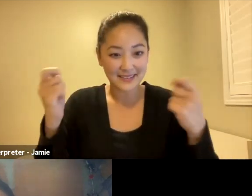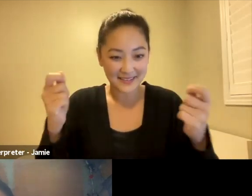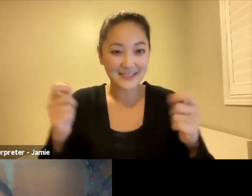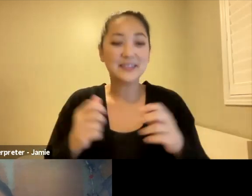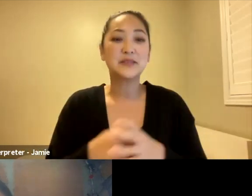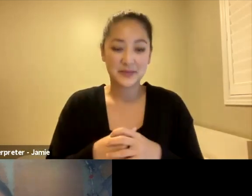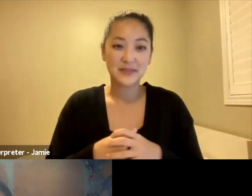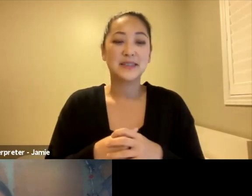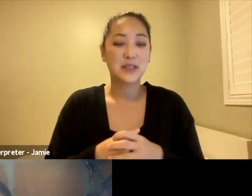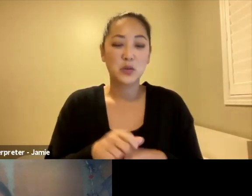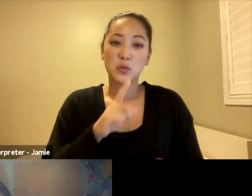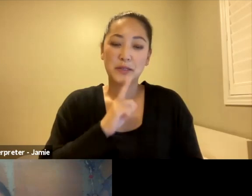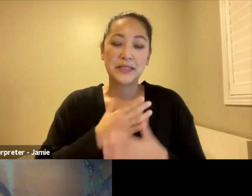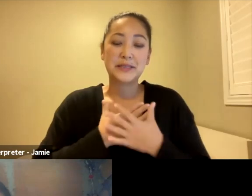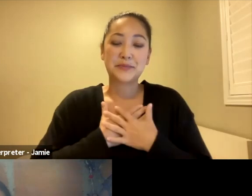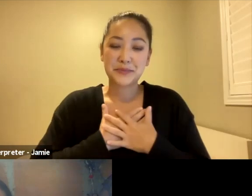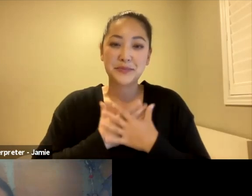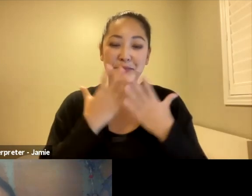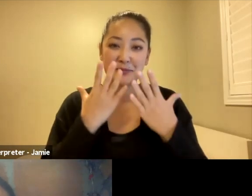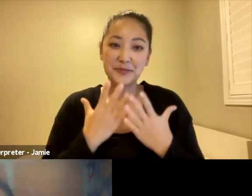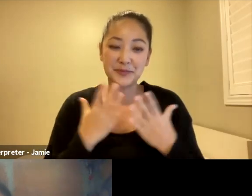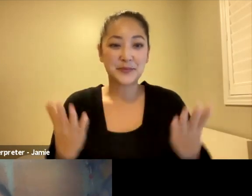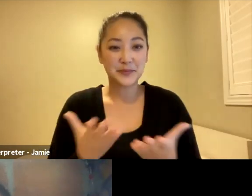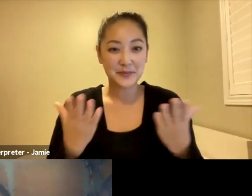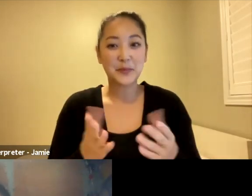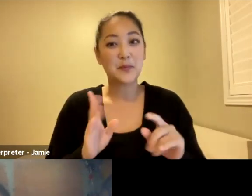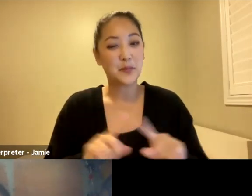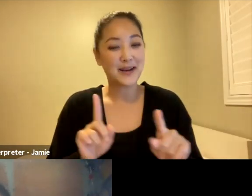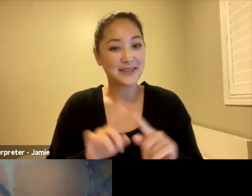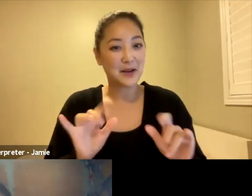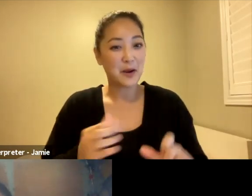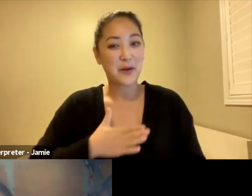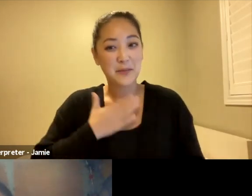It's so bittersweet to be here tonight, but I'm really happy that I'm here with our filmmaker,